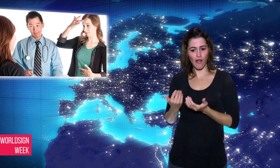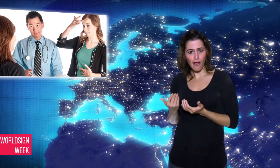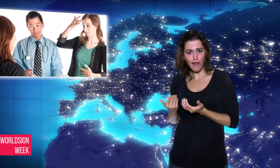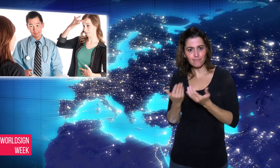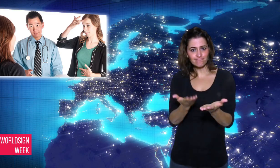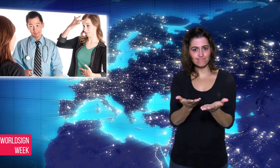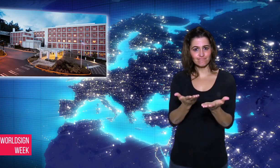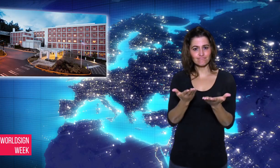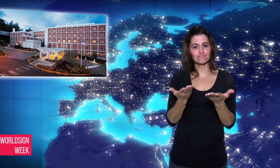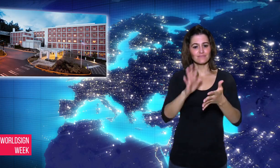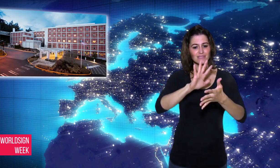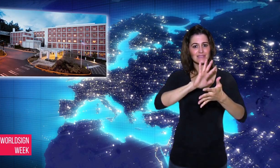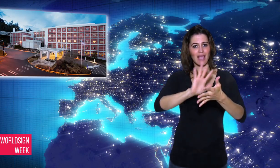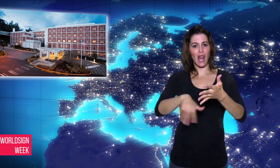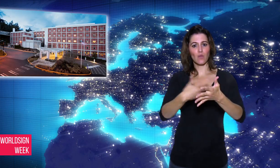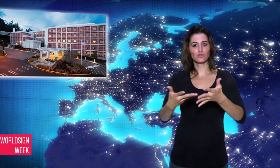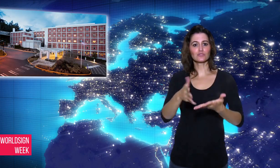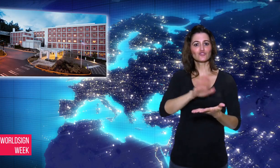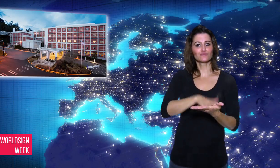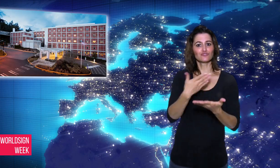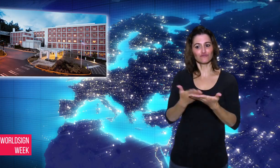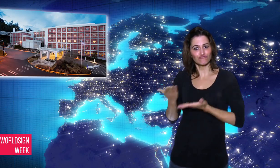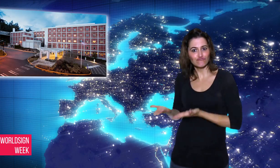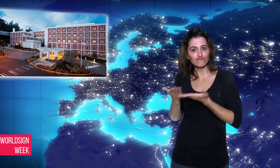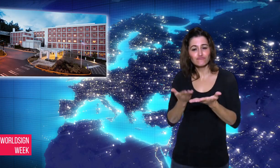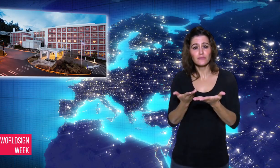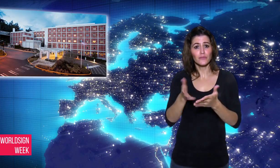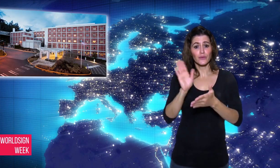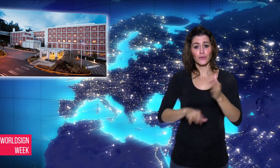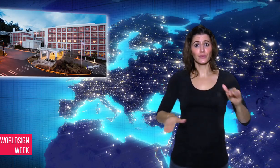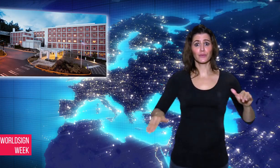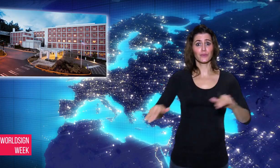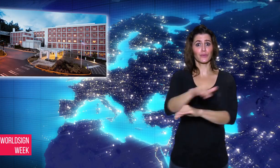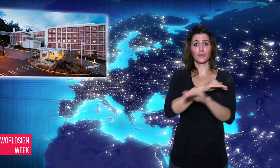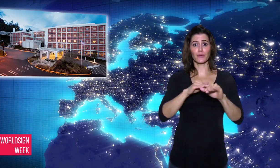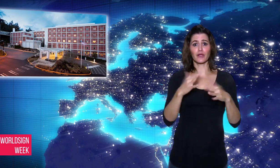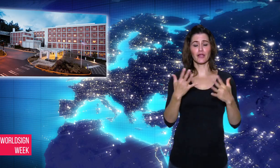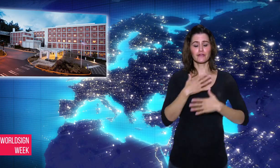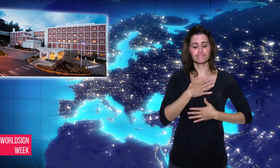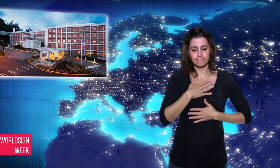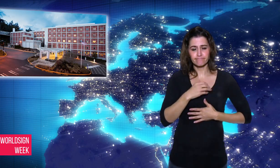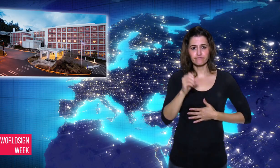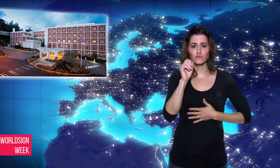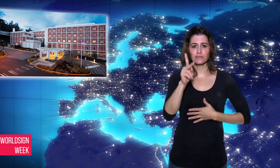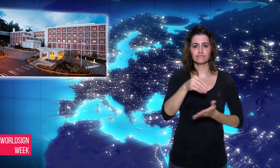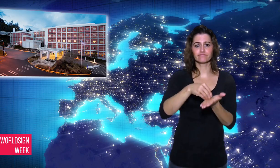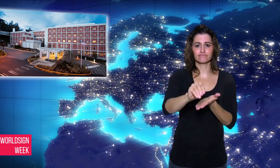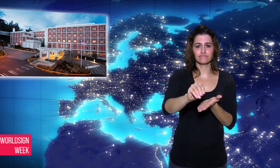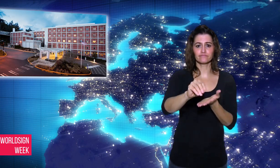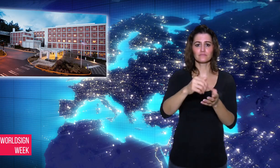A deaf man was in the hospital for